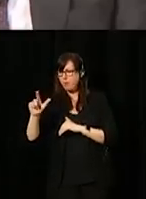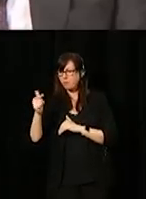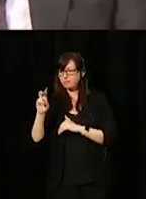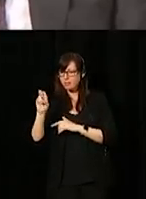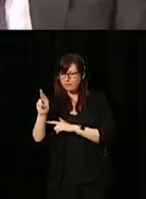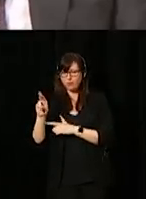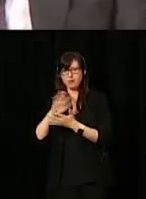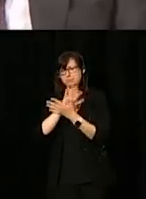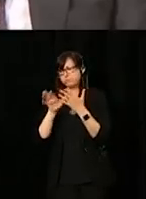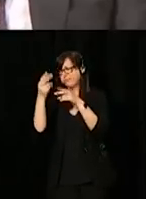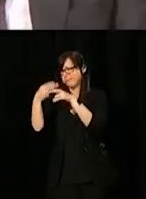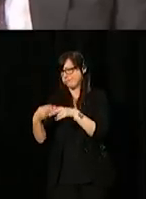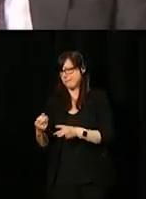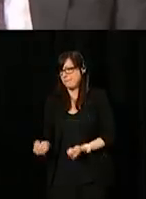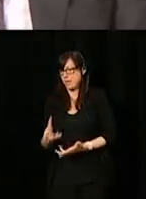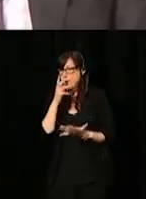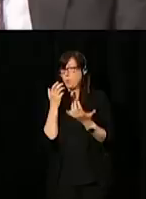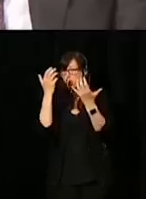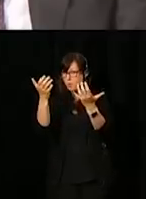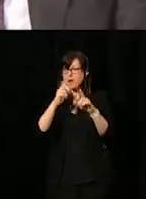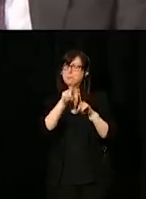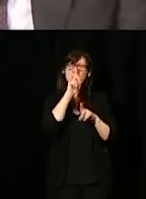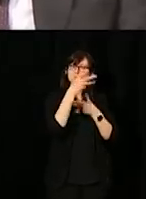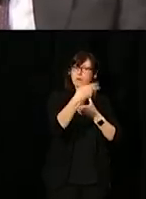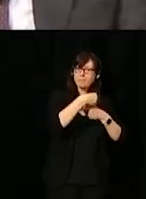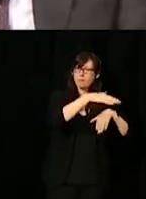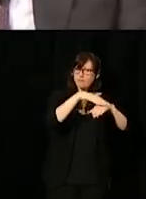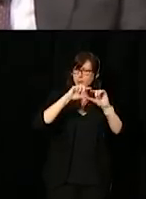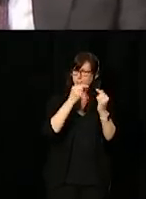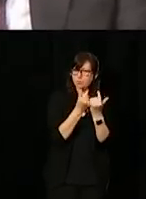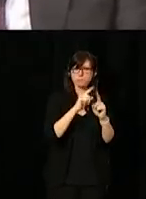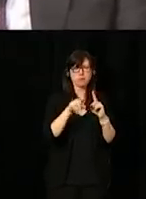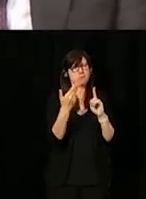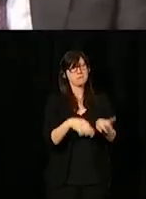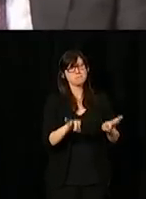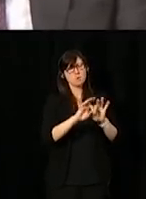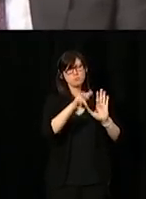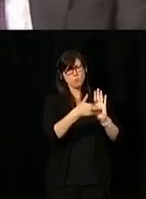and many others who are in the room today who aren't on the advisory group but playing a key role in supporting us.